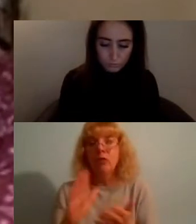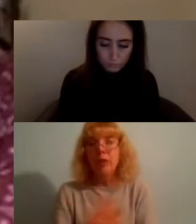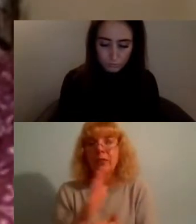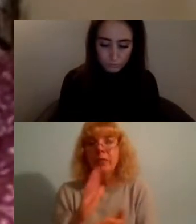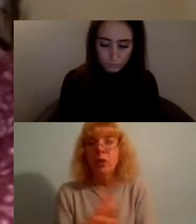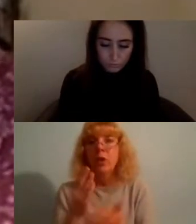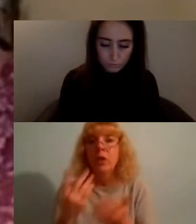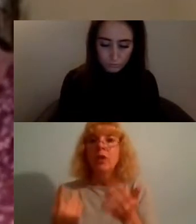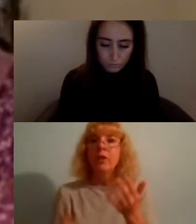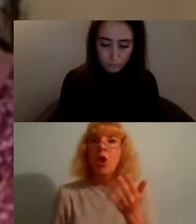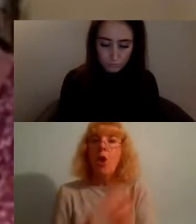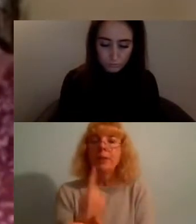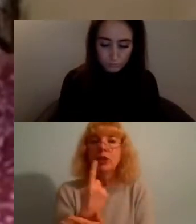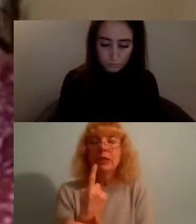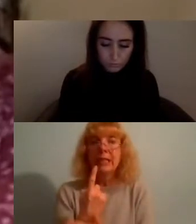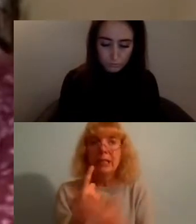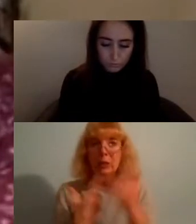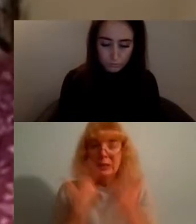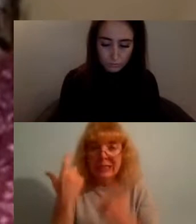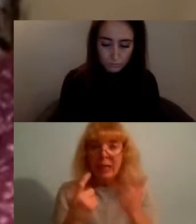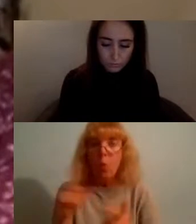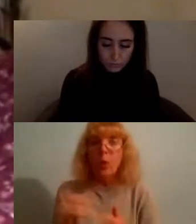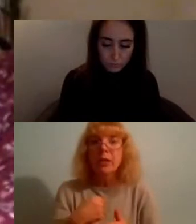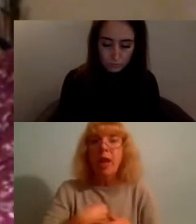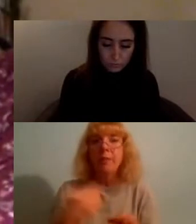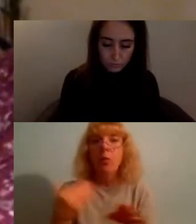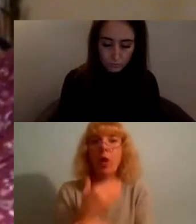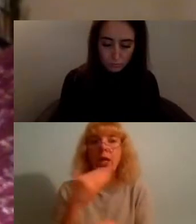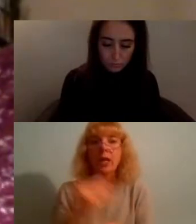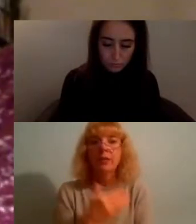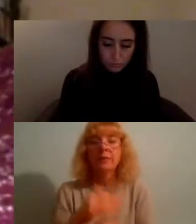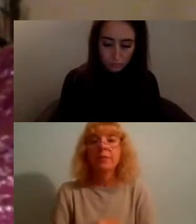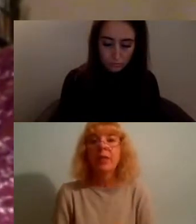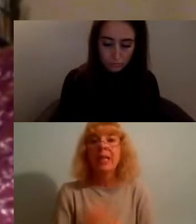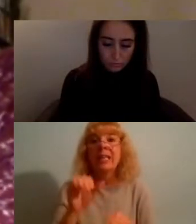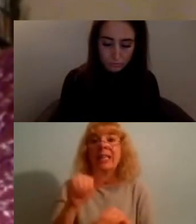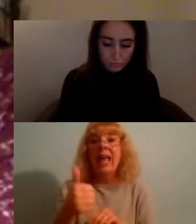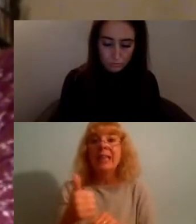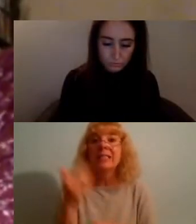about kind of what i've been working on and our next speaker is going to be Danielle